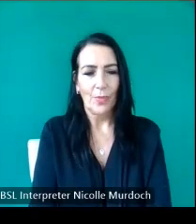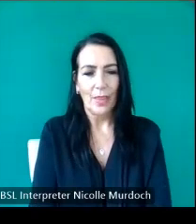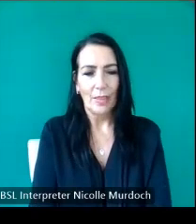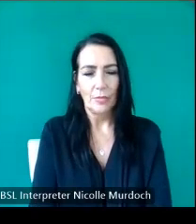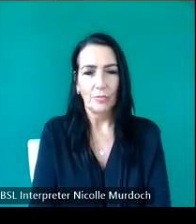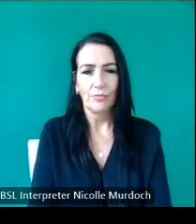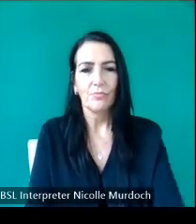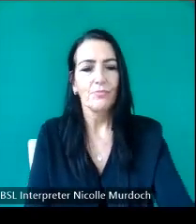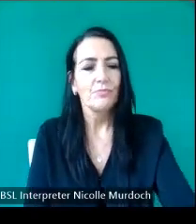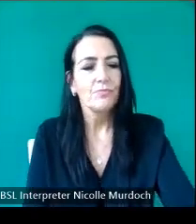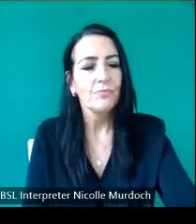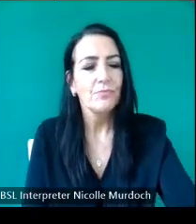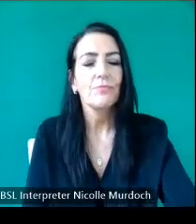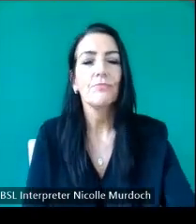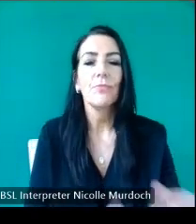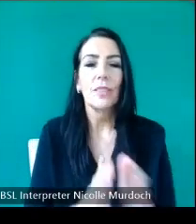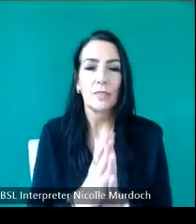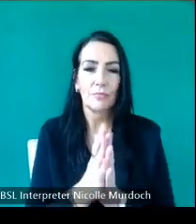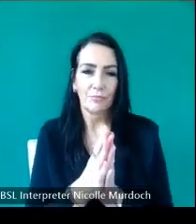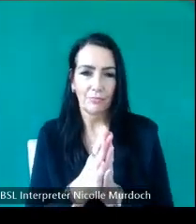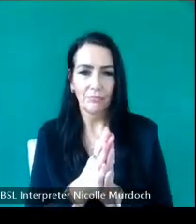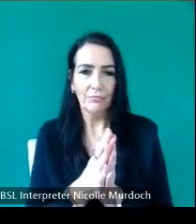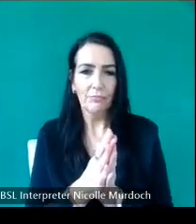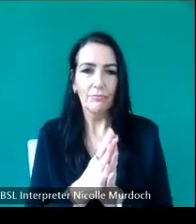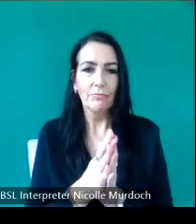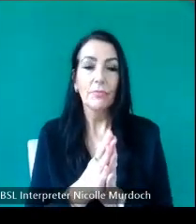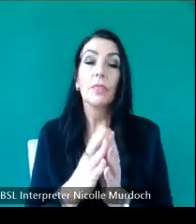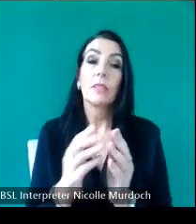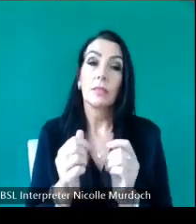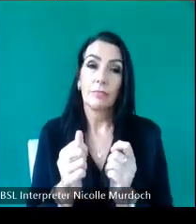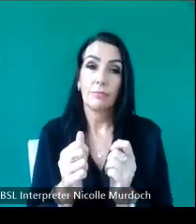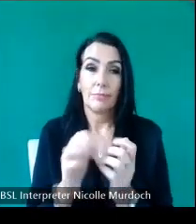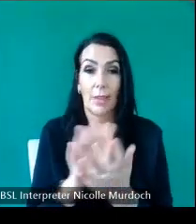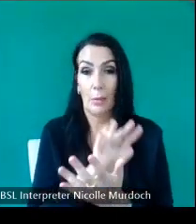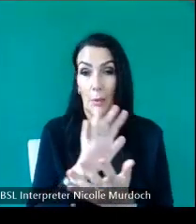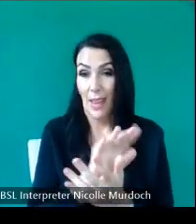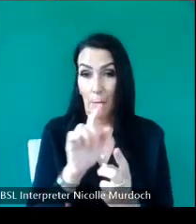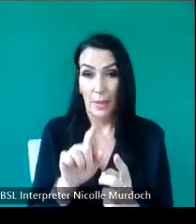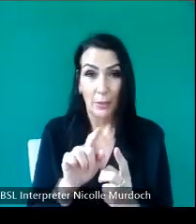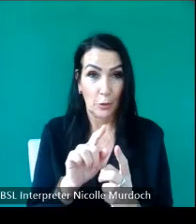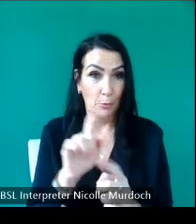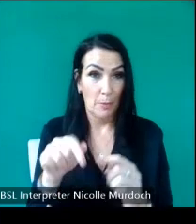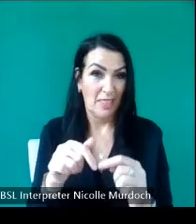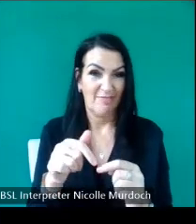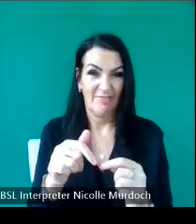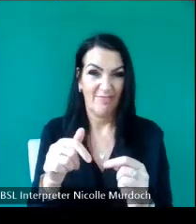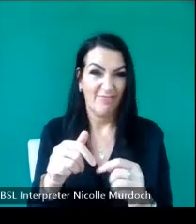including DJ are very happy just wandering around graveyards even if the church is is shut but for